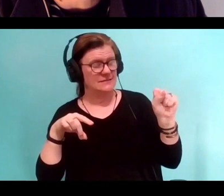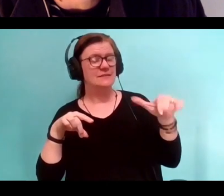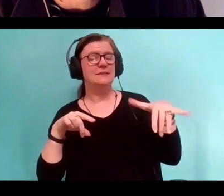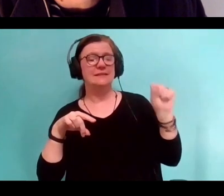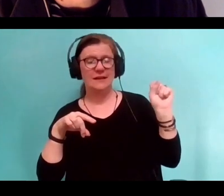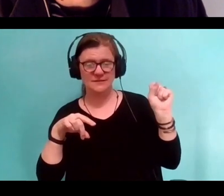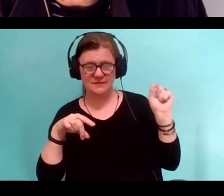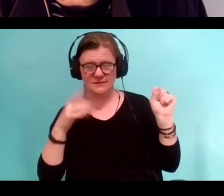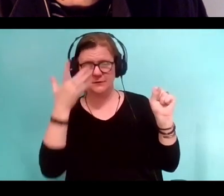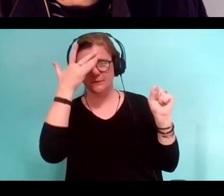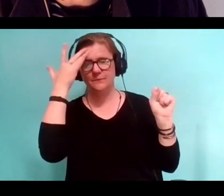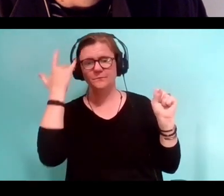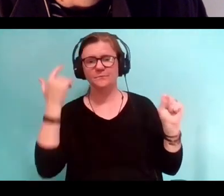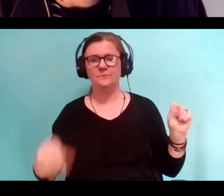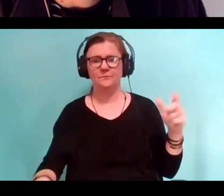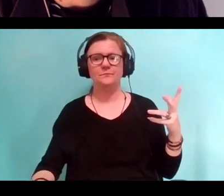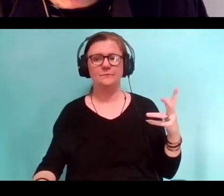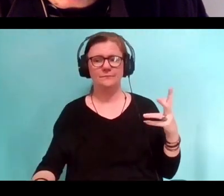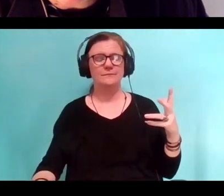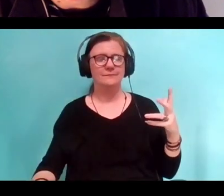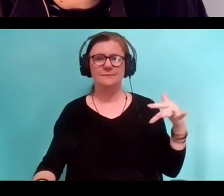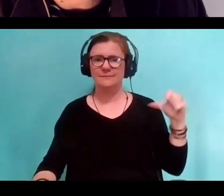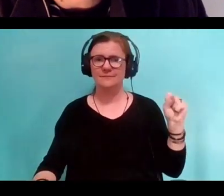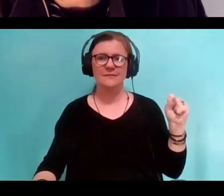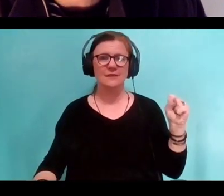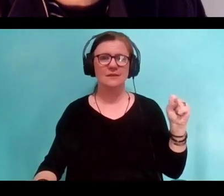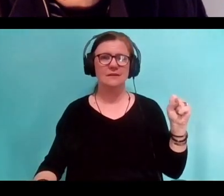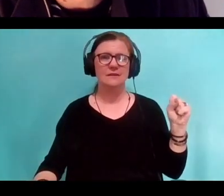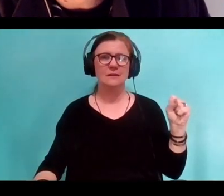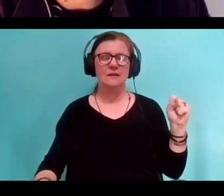they trump as an unfortunate verb these days.